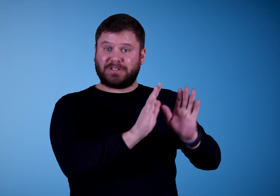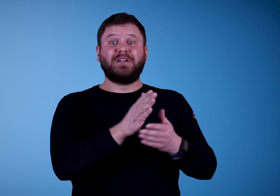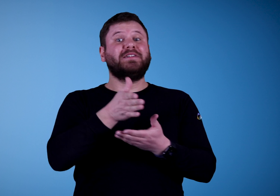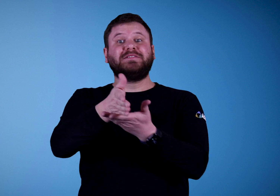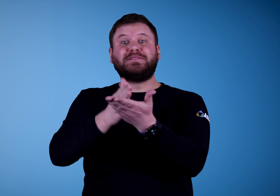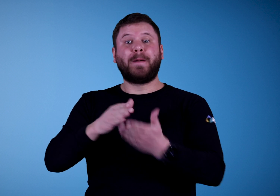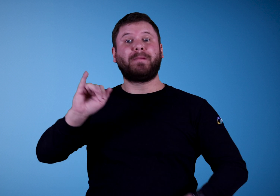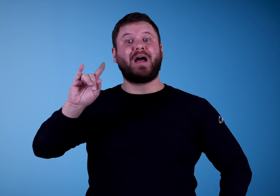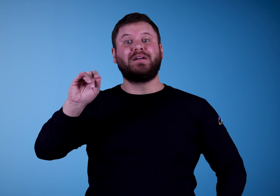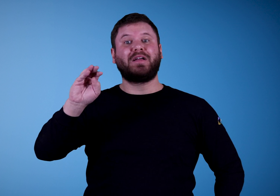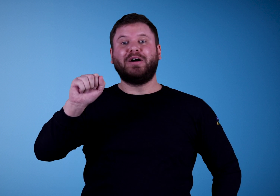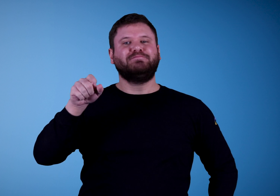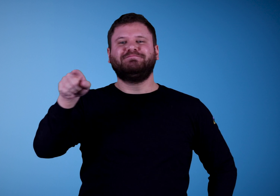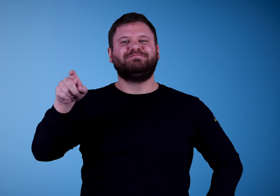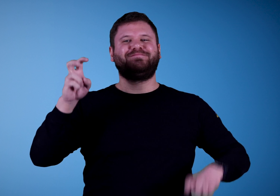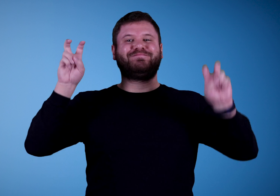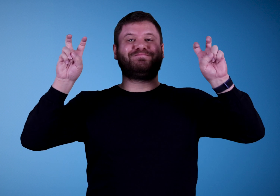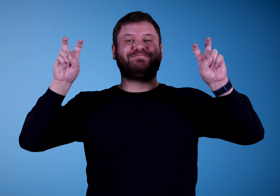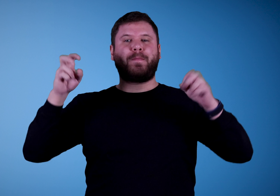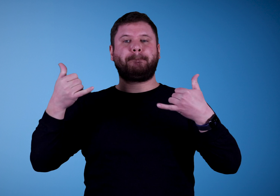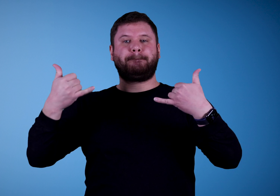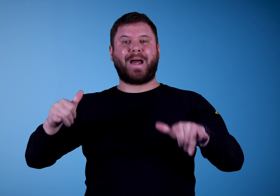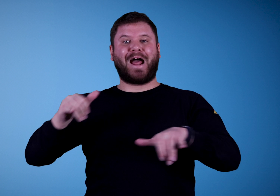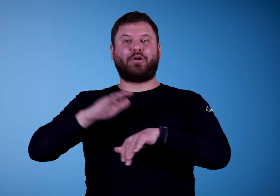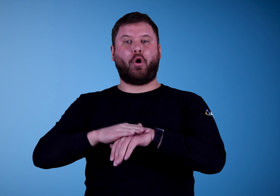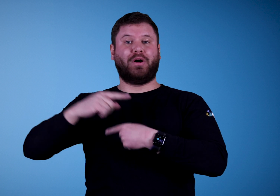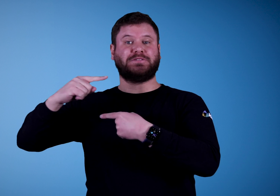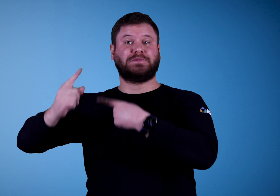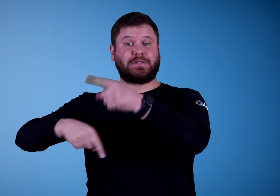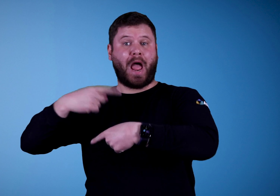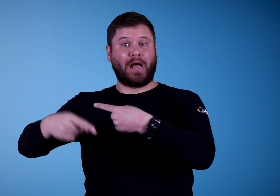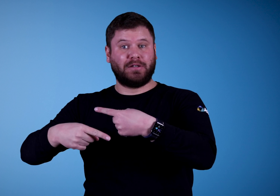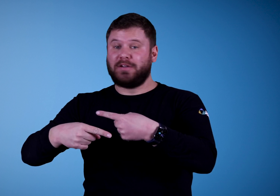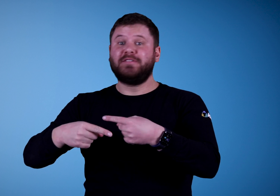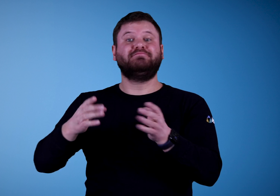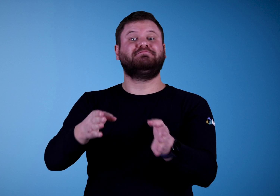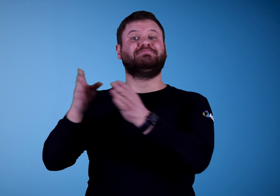Some idioms are "play-on-signs."